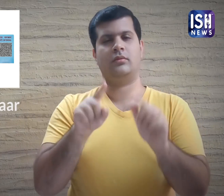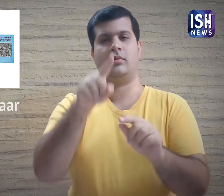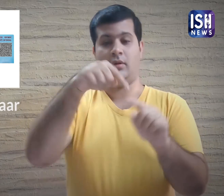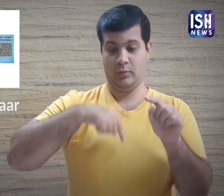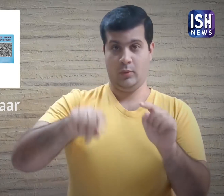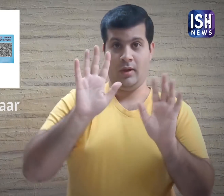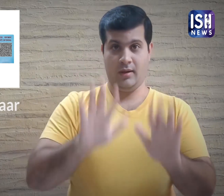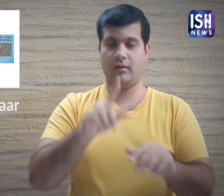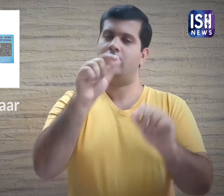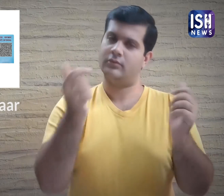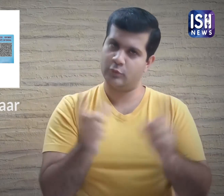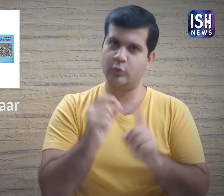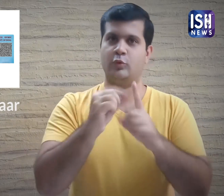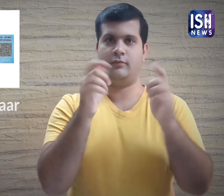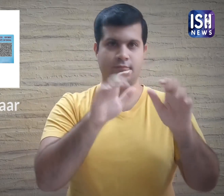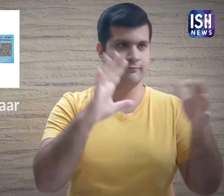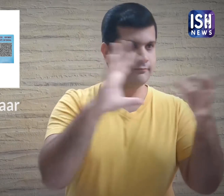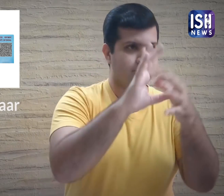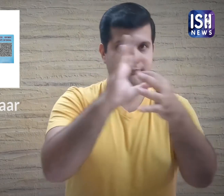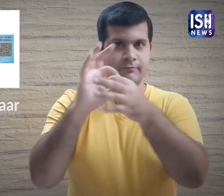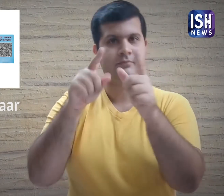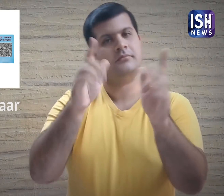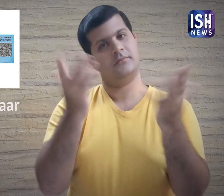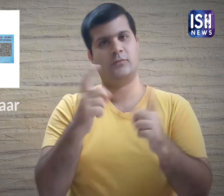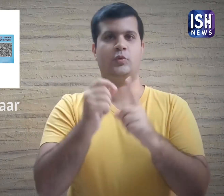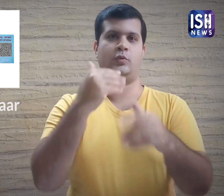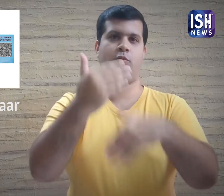So now you can link them.